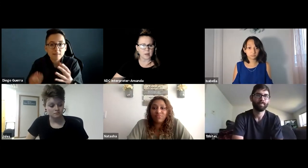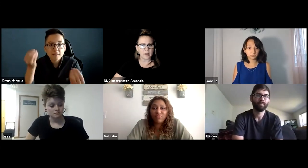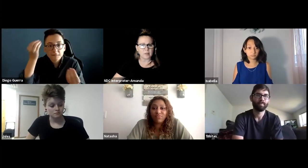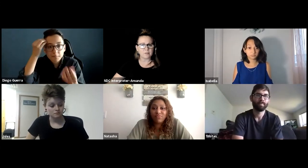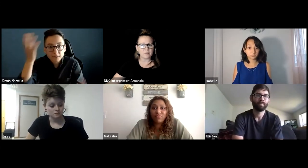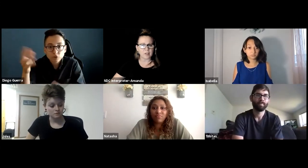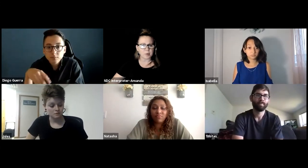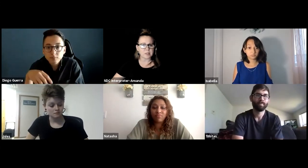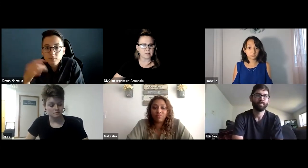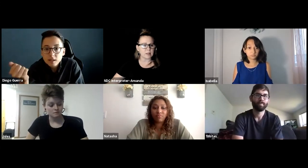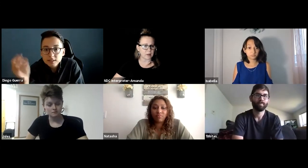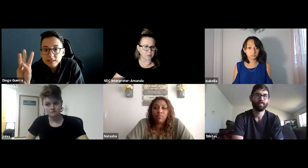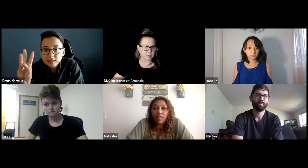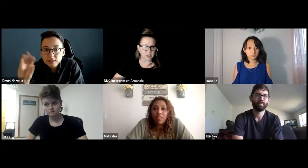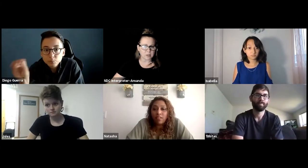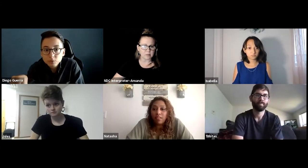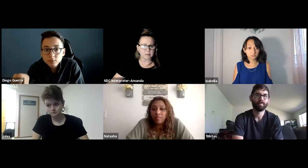And then 5% lack of information.